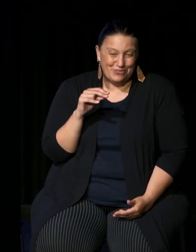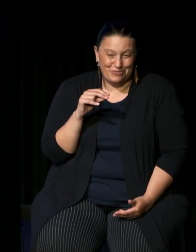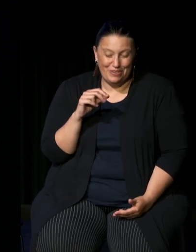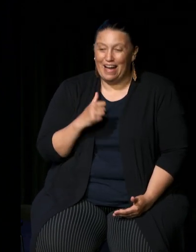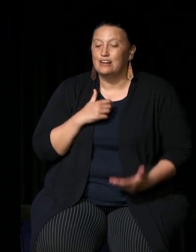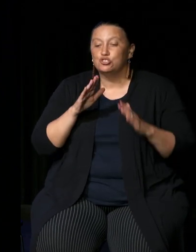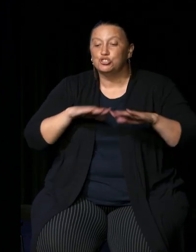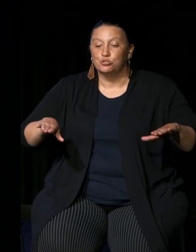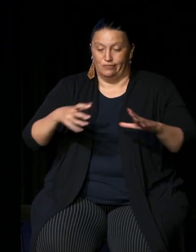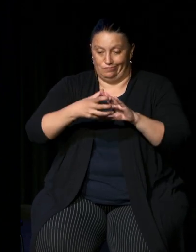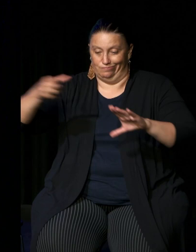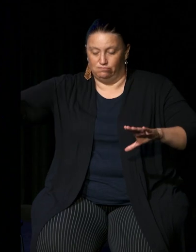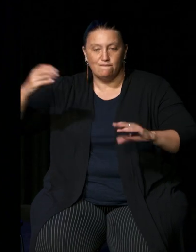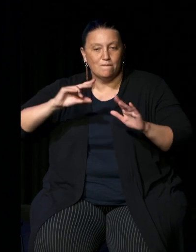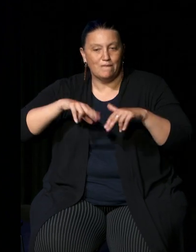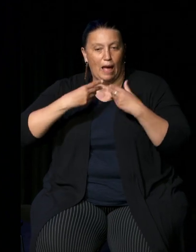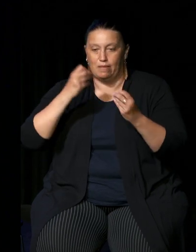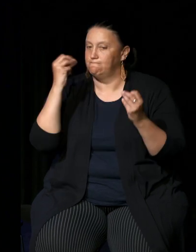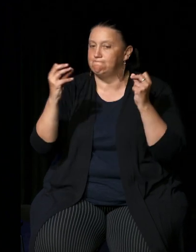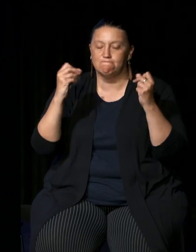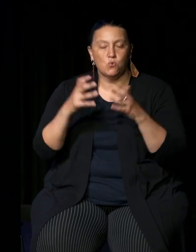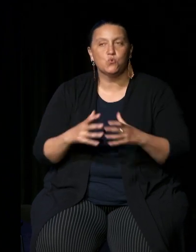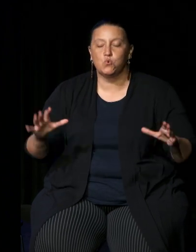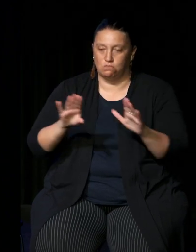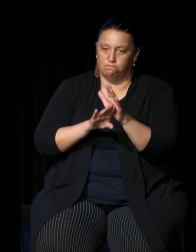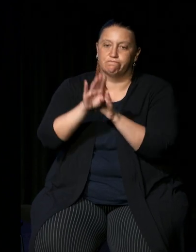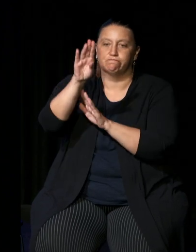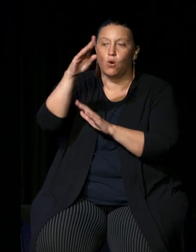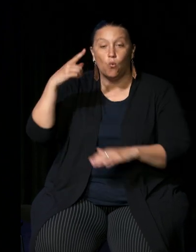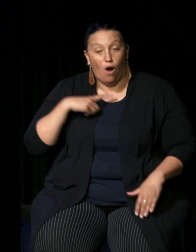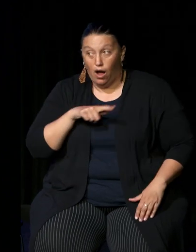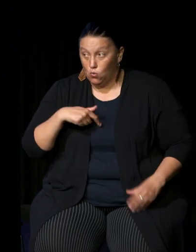at unprecedented rates this cannot be because we have no love for them